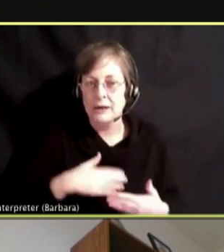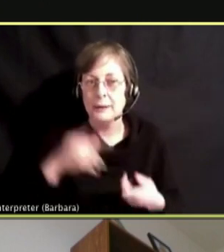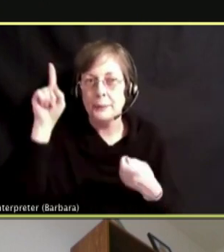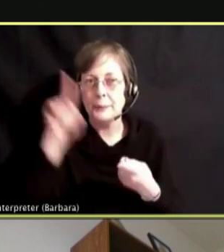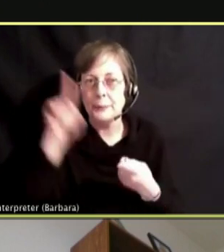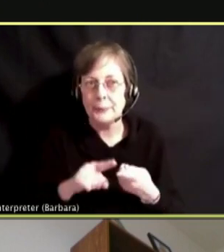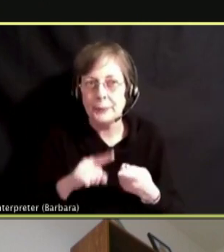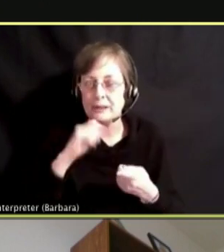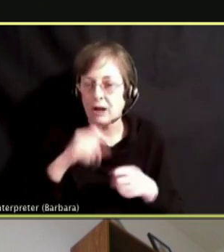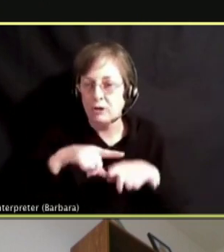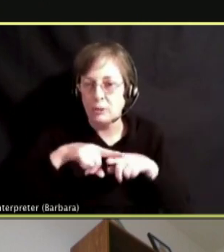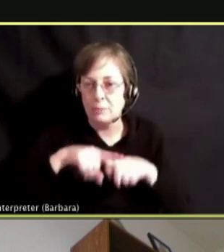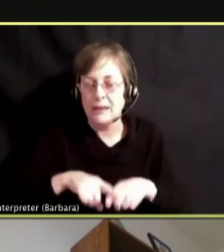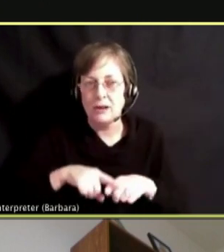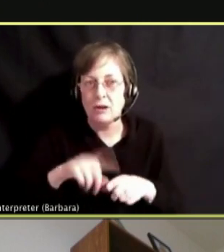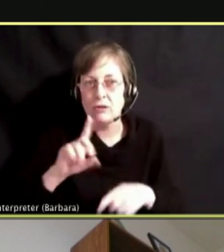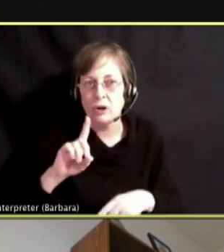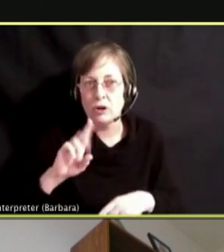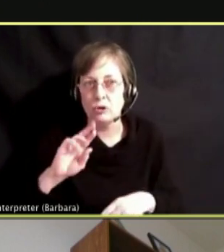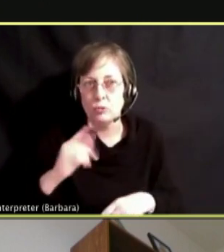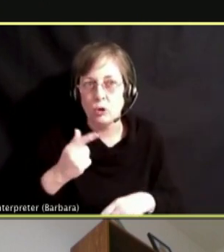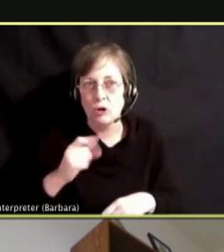WE IN THE SCHOOLS ARE THERE TO PROVIDE THAT SUPPORT.